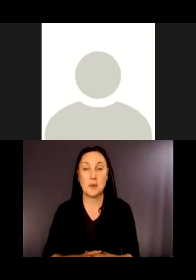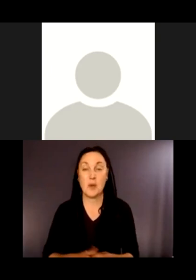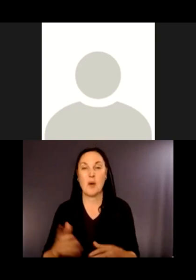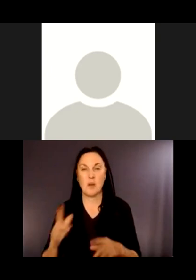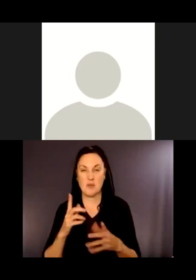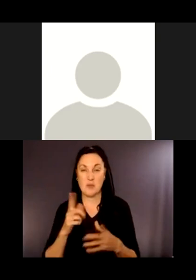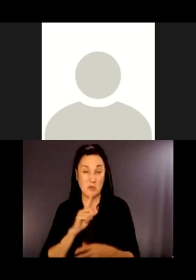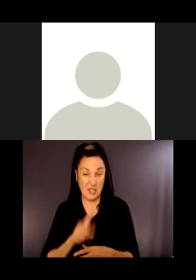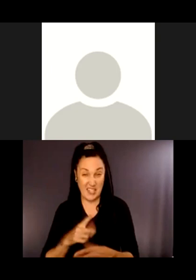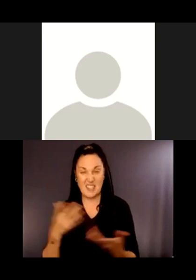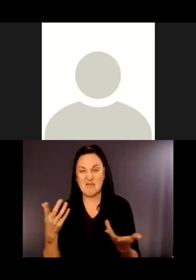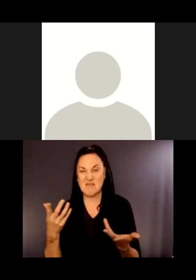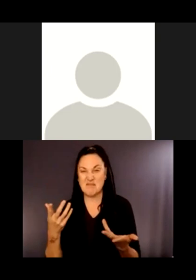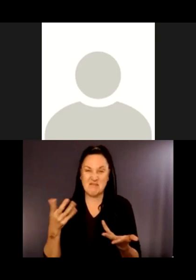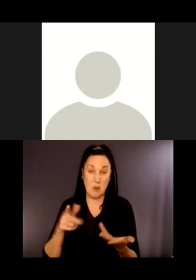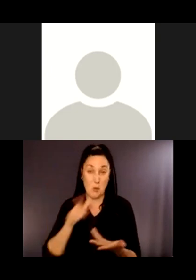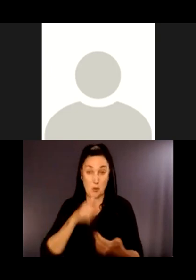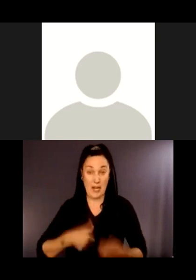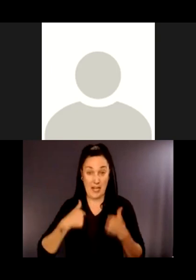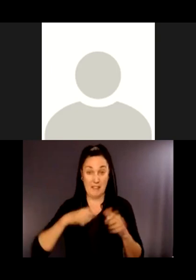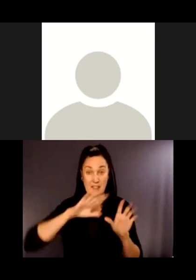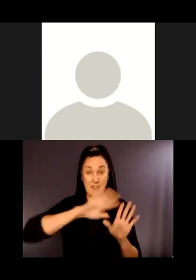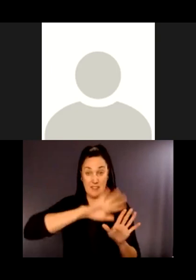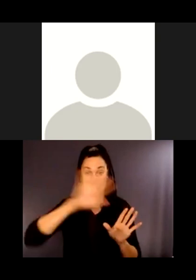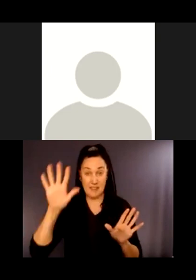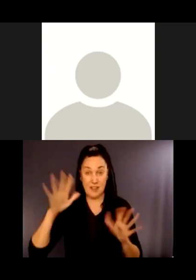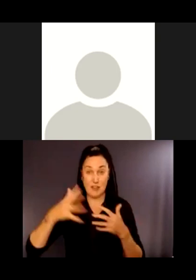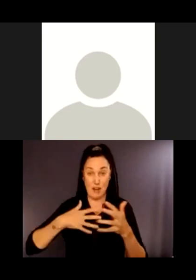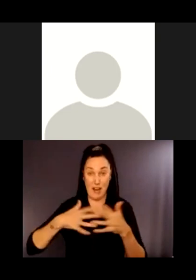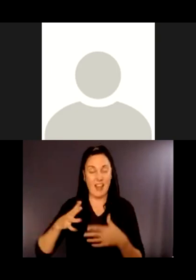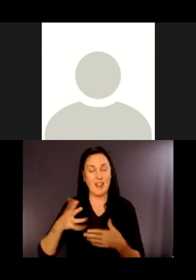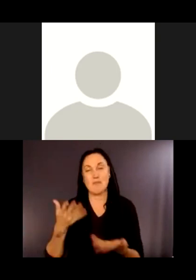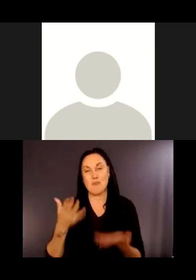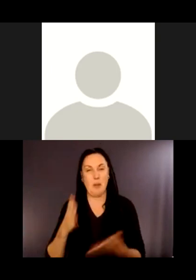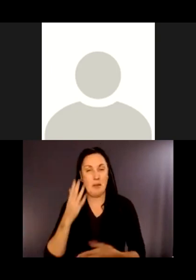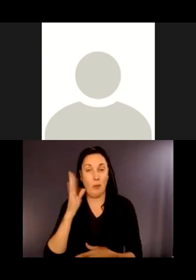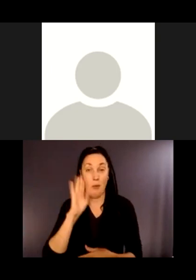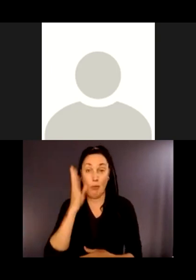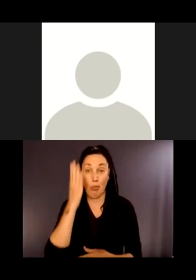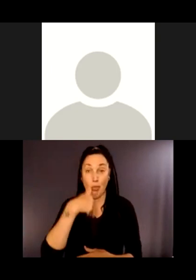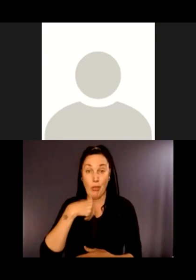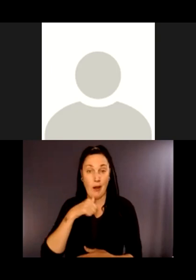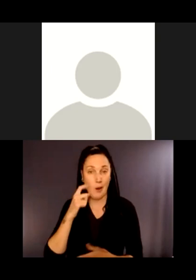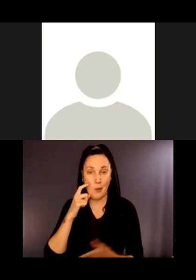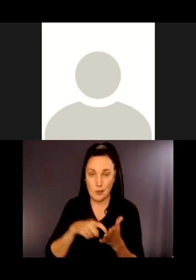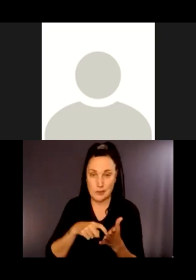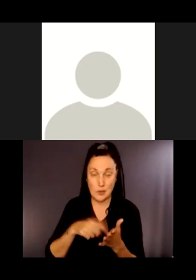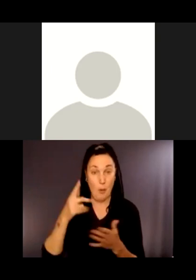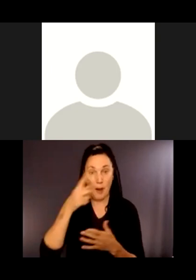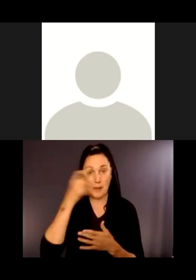They probably won't even notice this is happening because here's what happens. Since the '70s, tunneling methods have actually been developed.